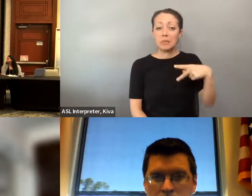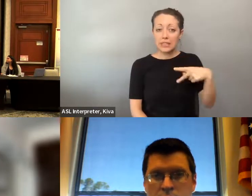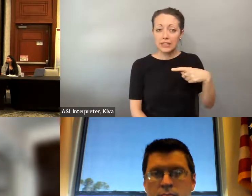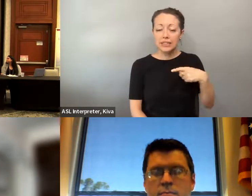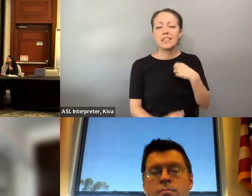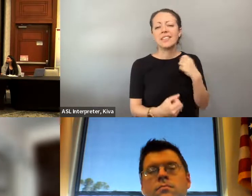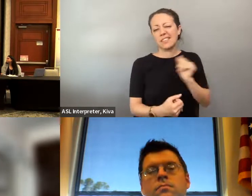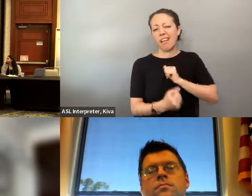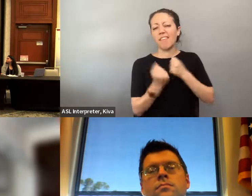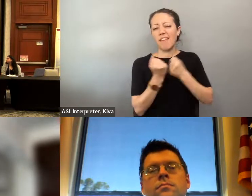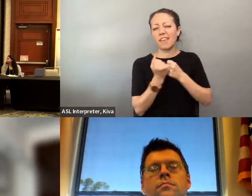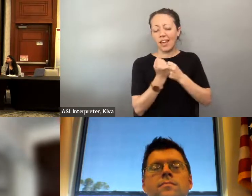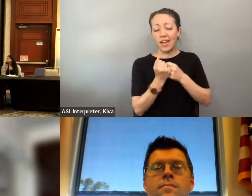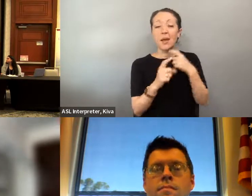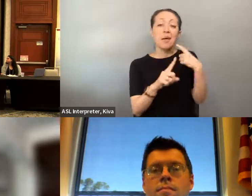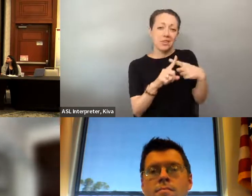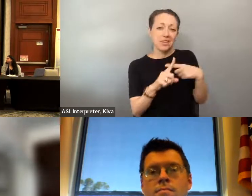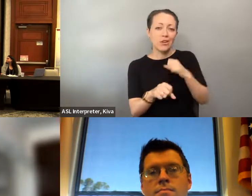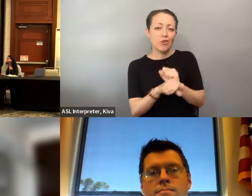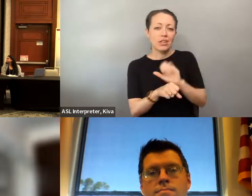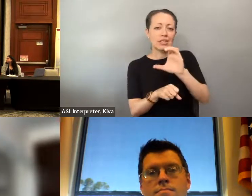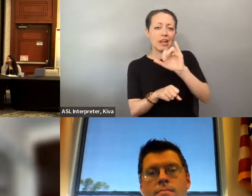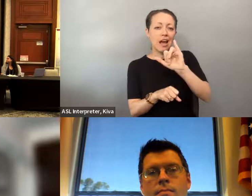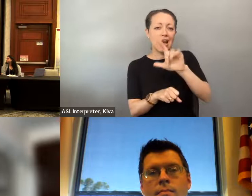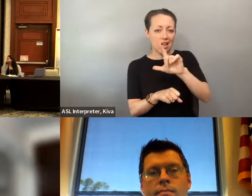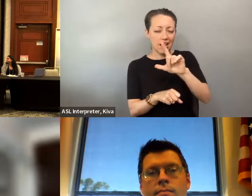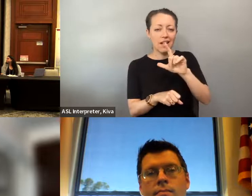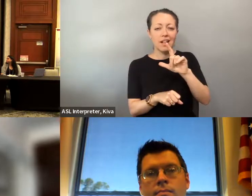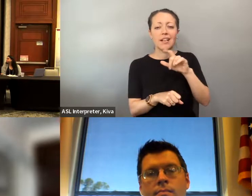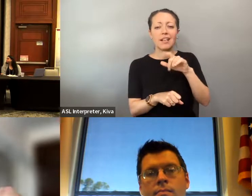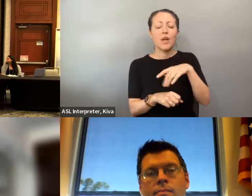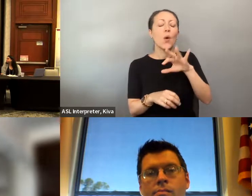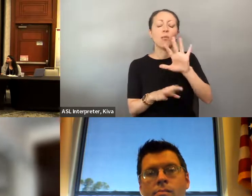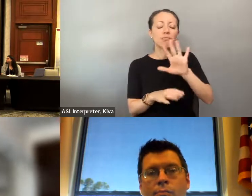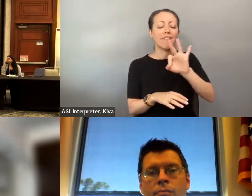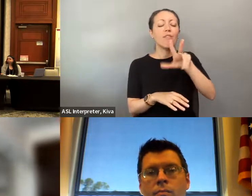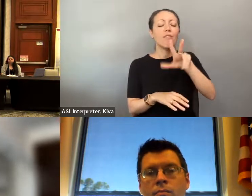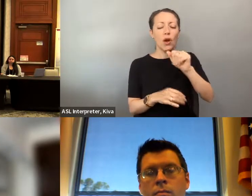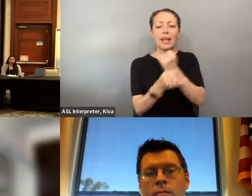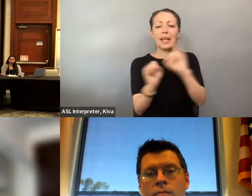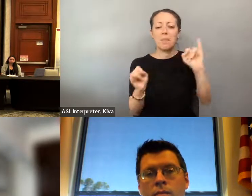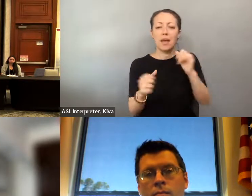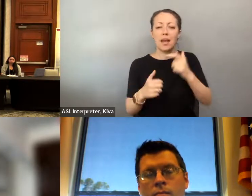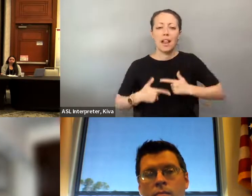» Thank you. This is Sarah. I have cerebral palsy. I'm a self-advocate, and I also for